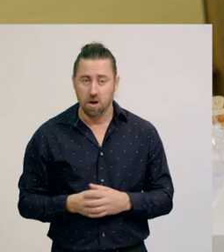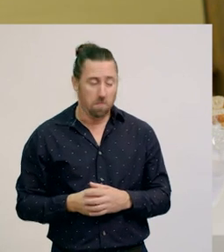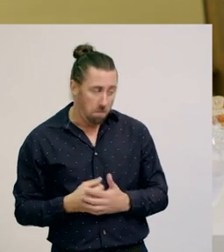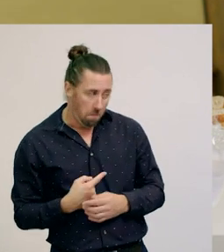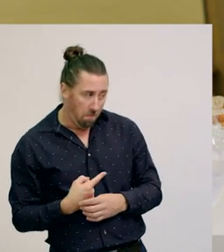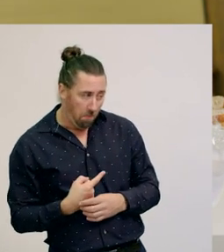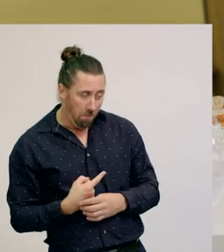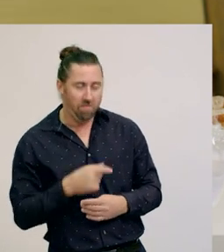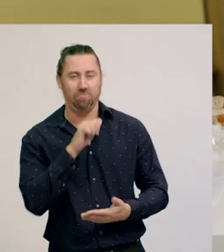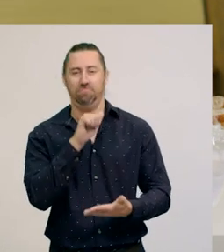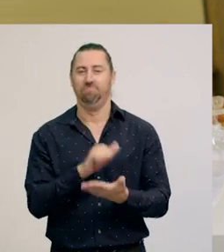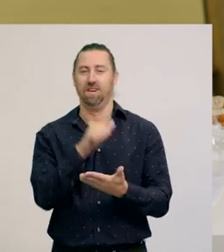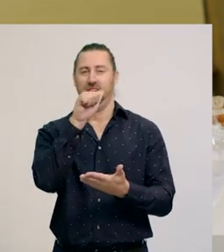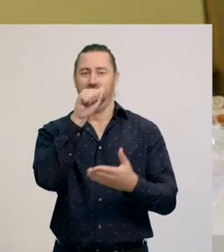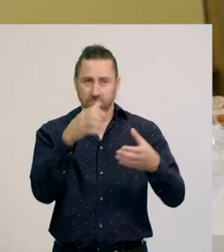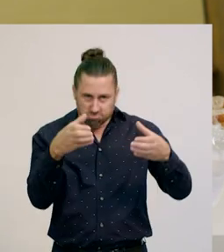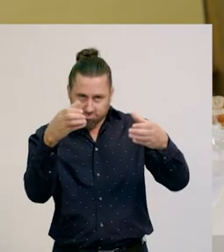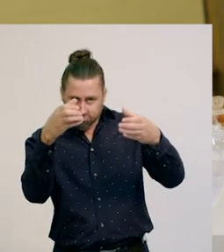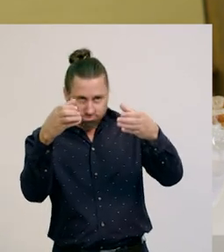There!